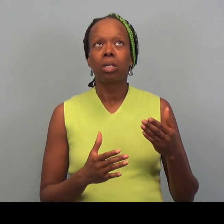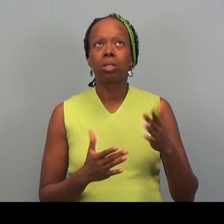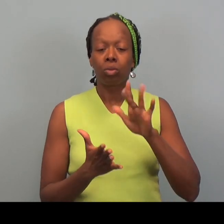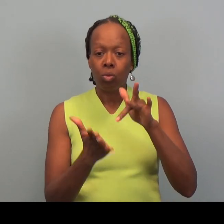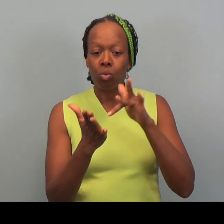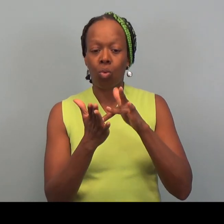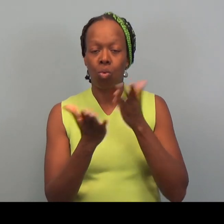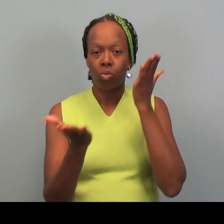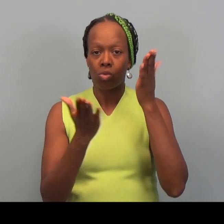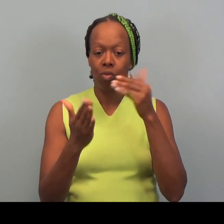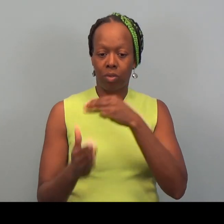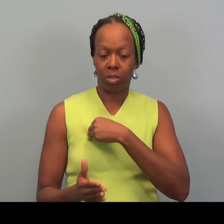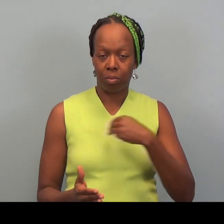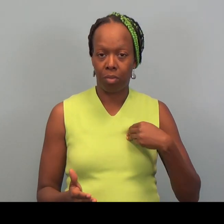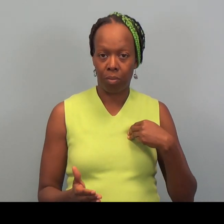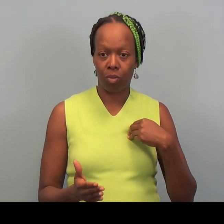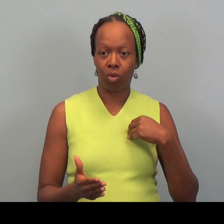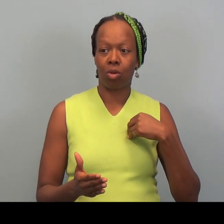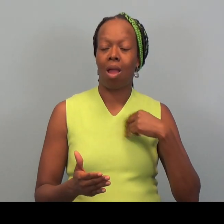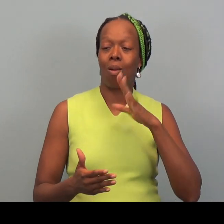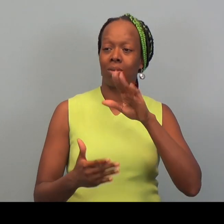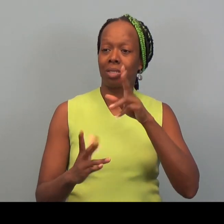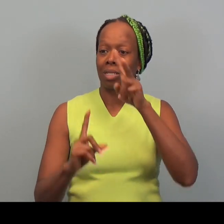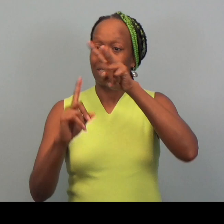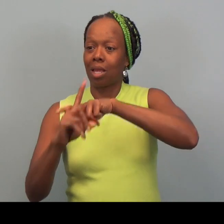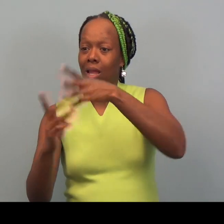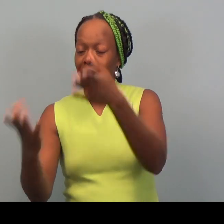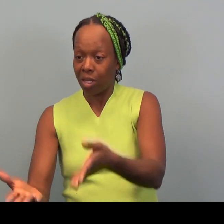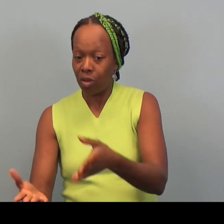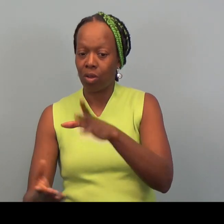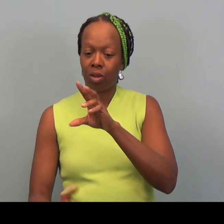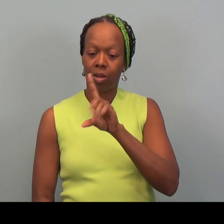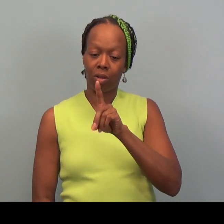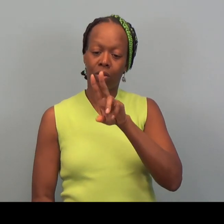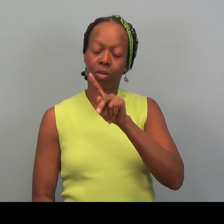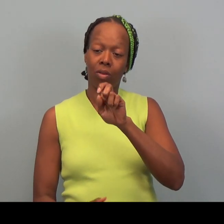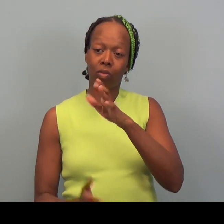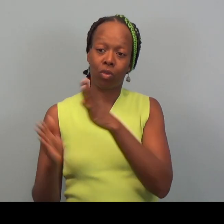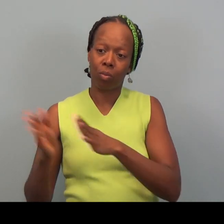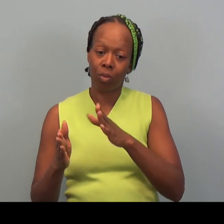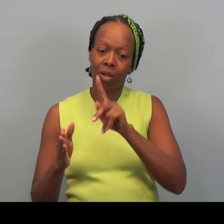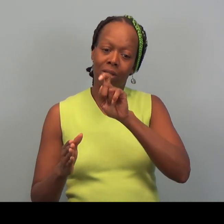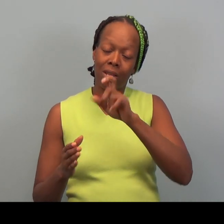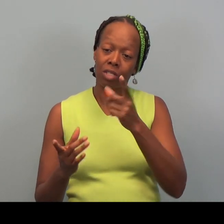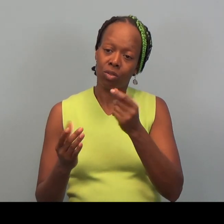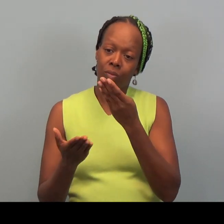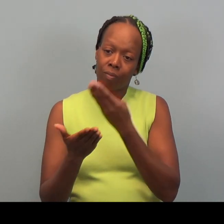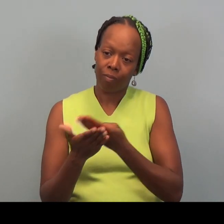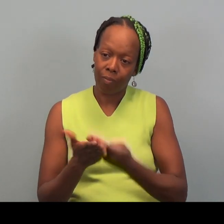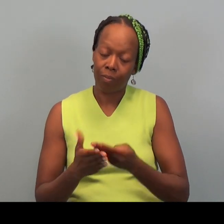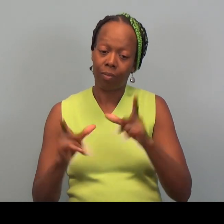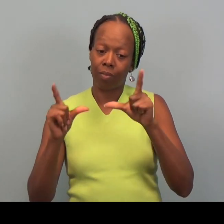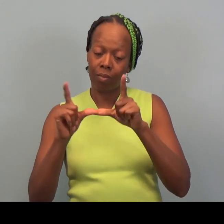I was stationed here at Community Action Duluth to prepare taxes and do financial literacy education